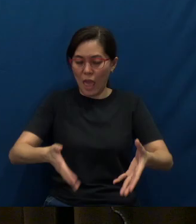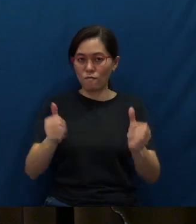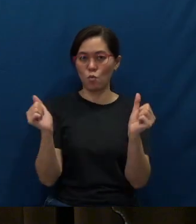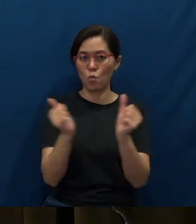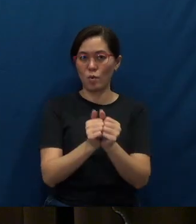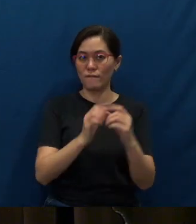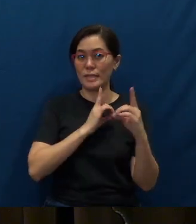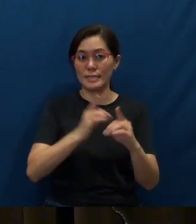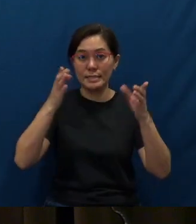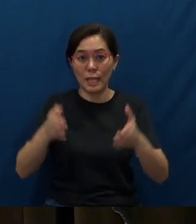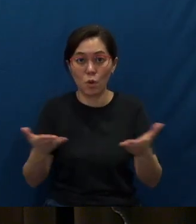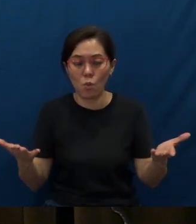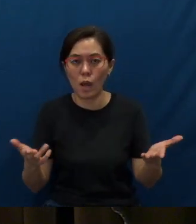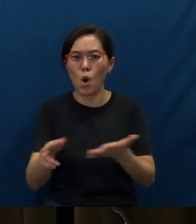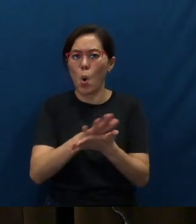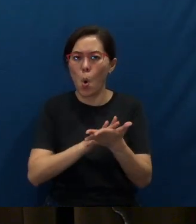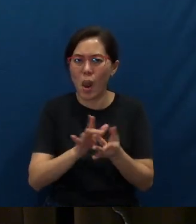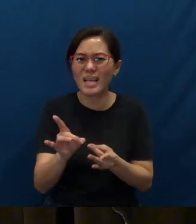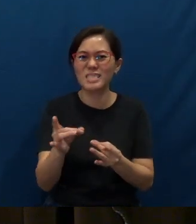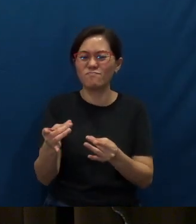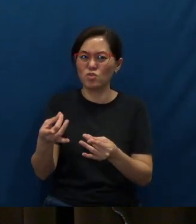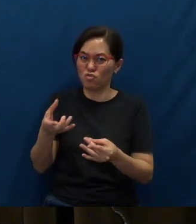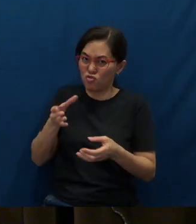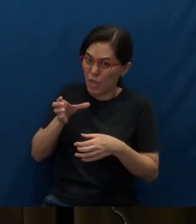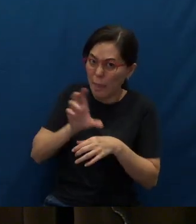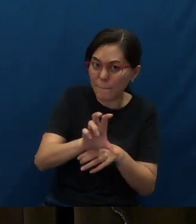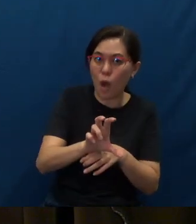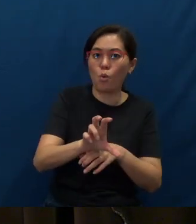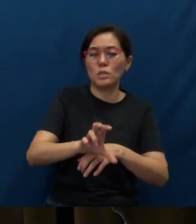was to be a Holy Spirit-empowered mission.